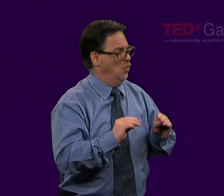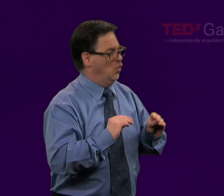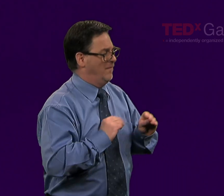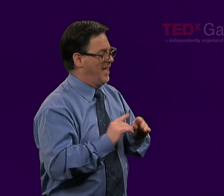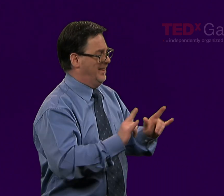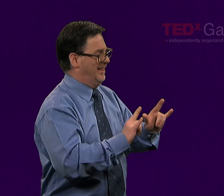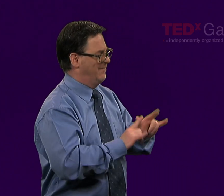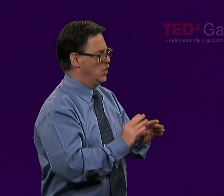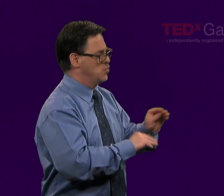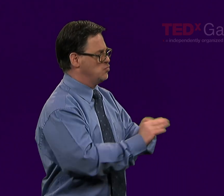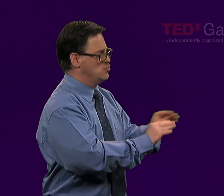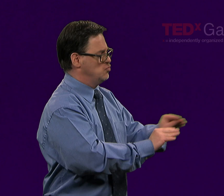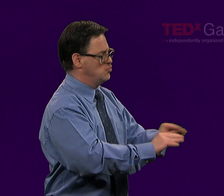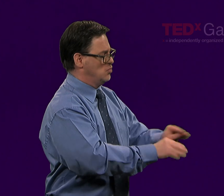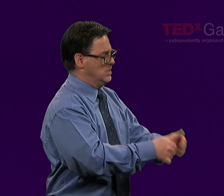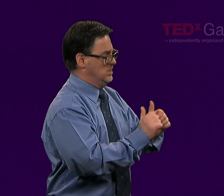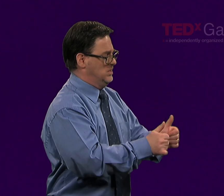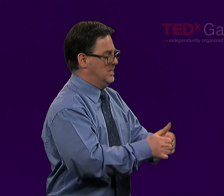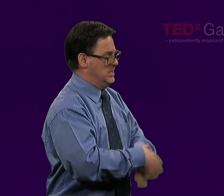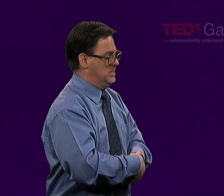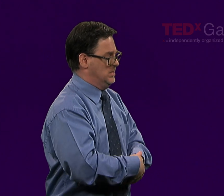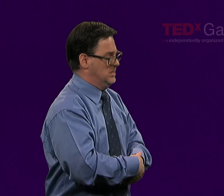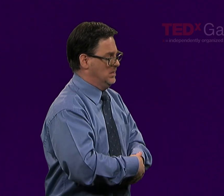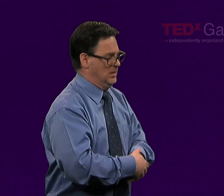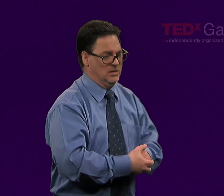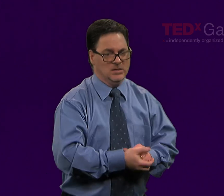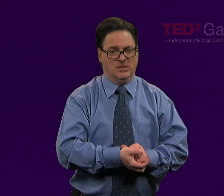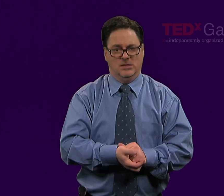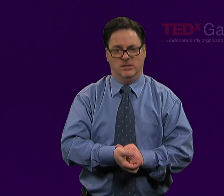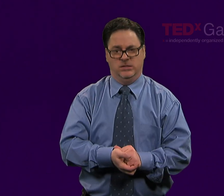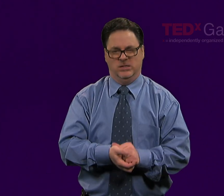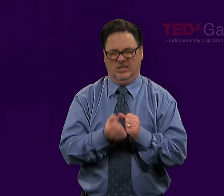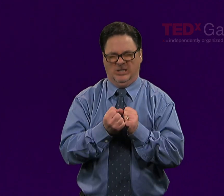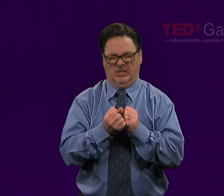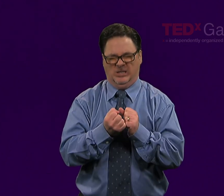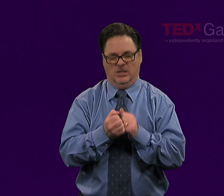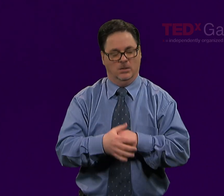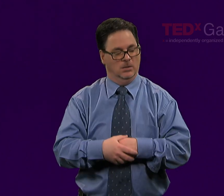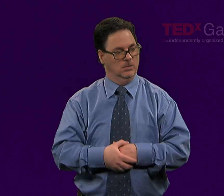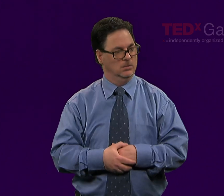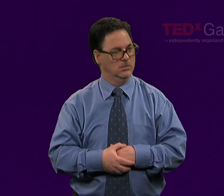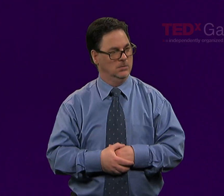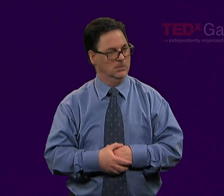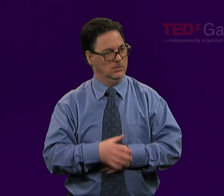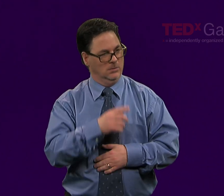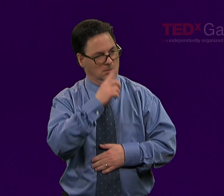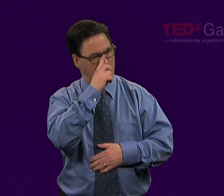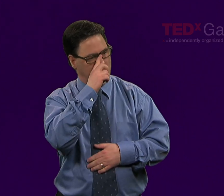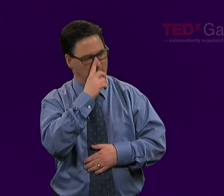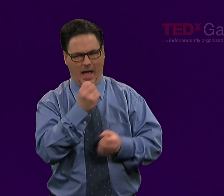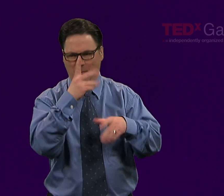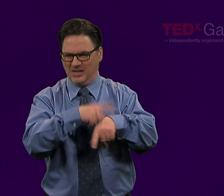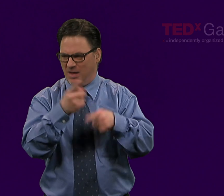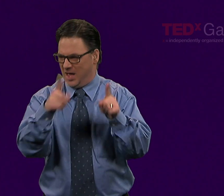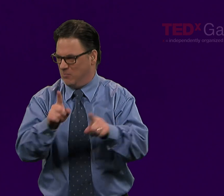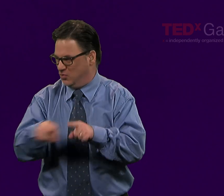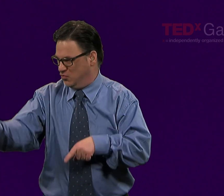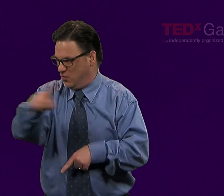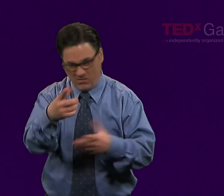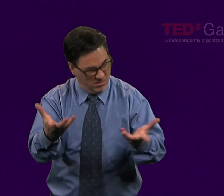I said, "Nothing, dear, nothing," kissed her and she went back to sleep. But just in that moment I realized her birthday was the very next day and I had forgotten it.